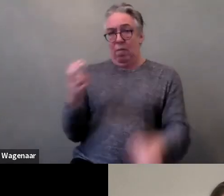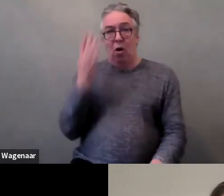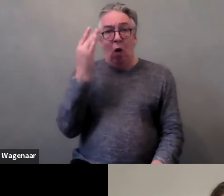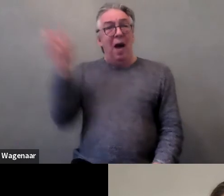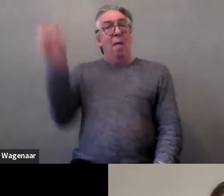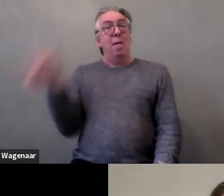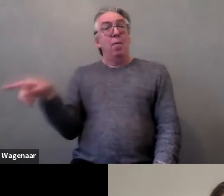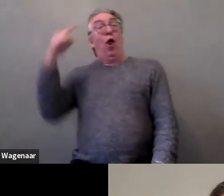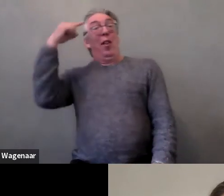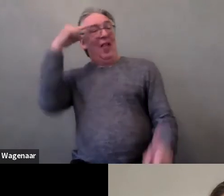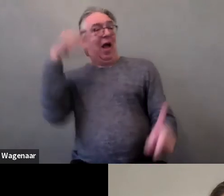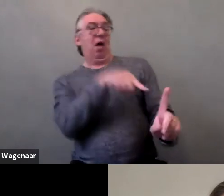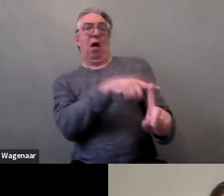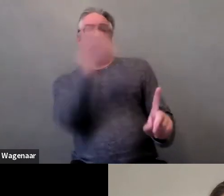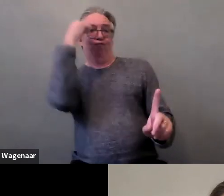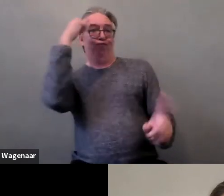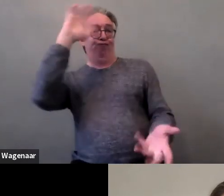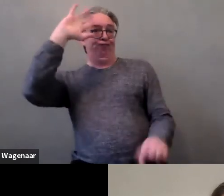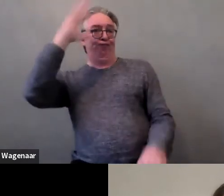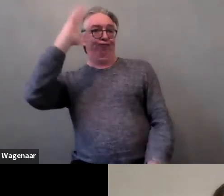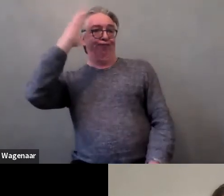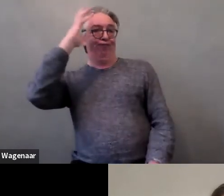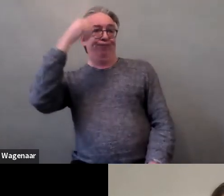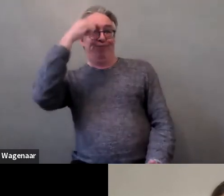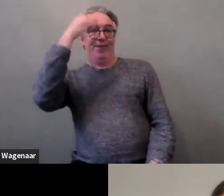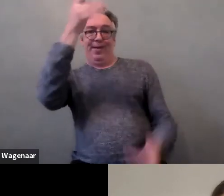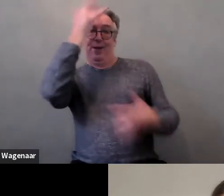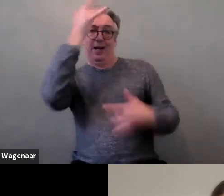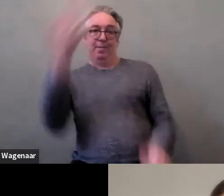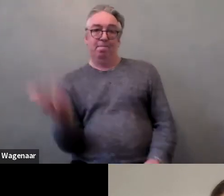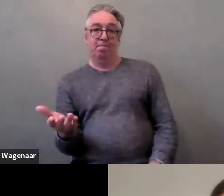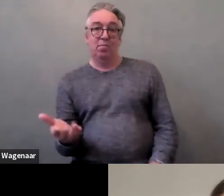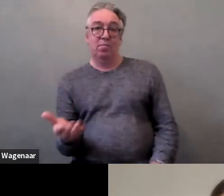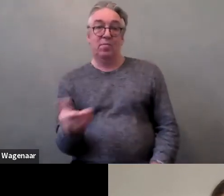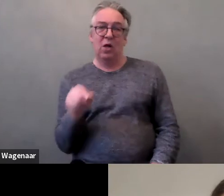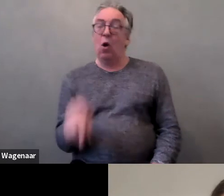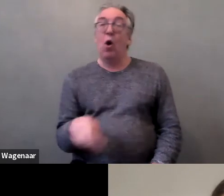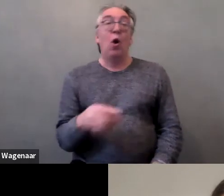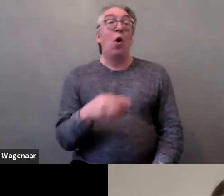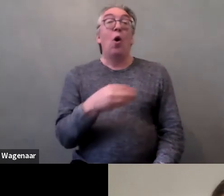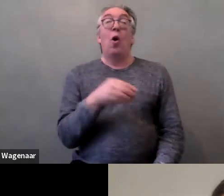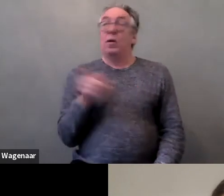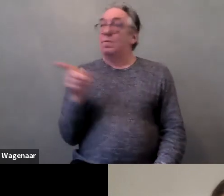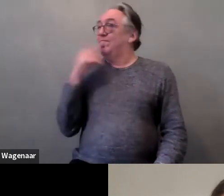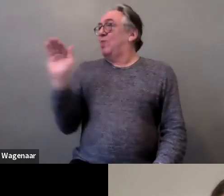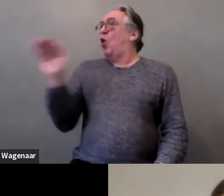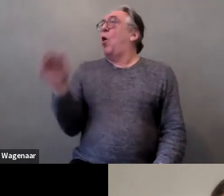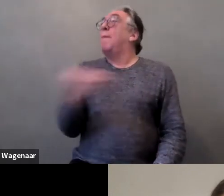they are mentally ill. In Poland, we don’t get sexual education.